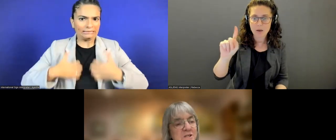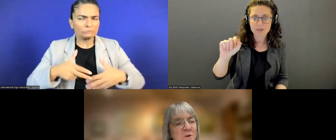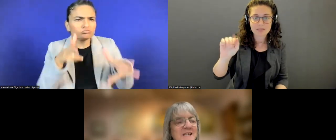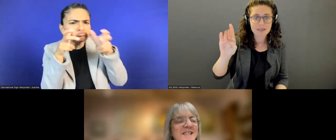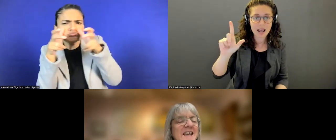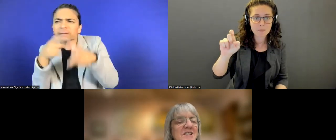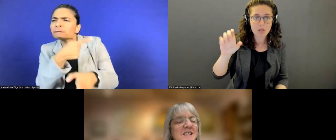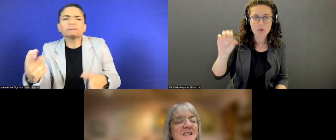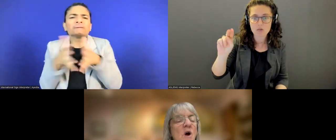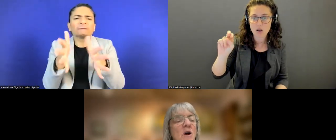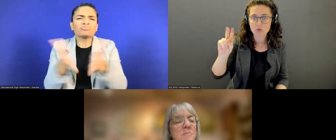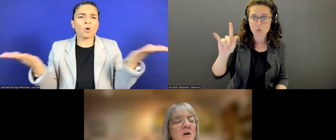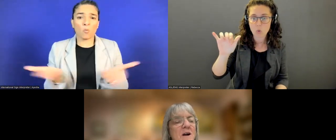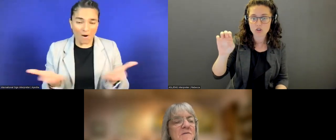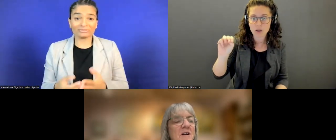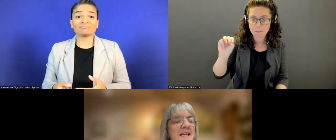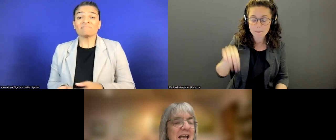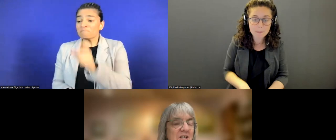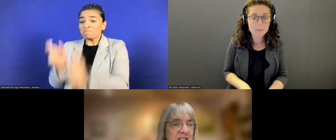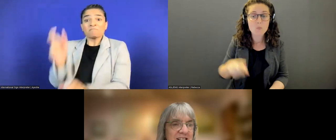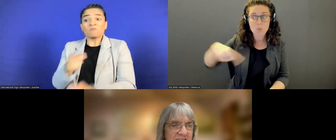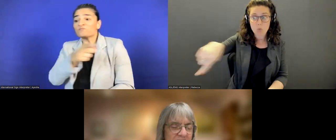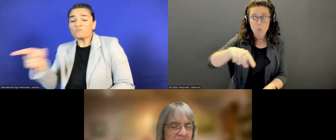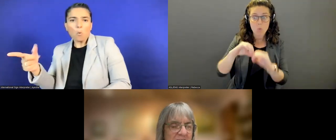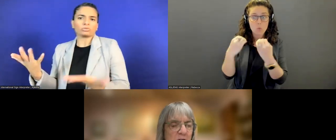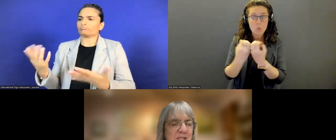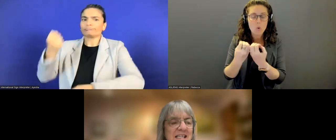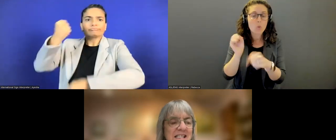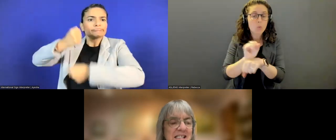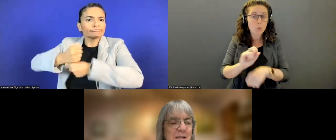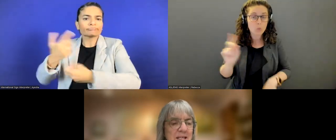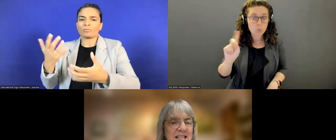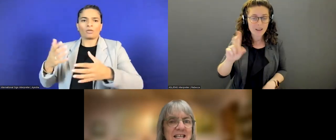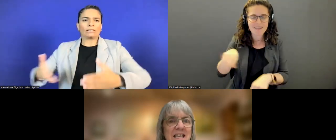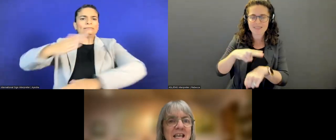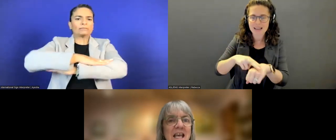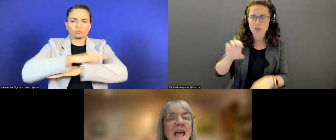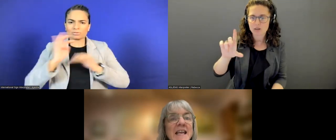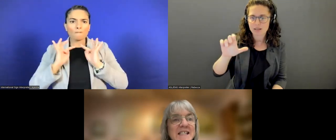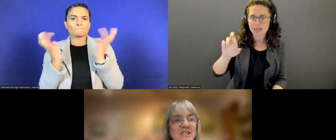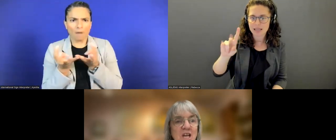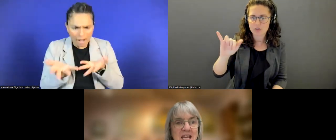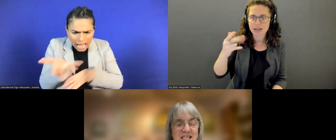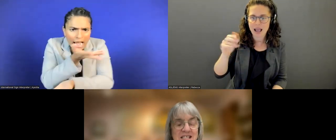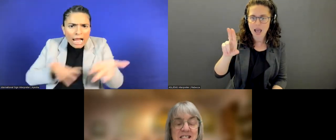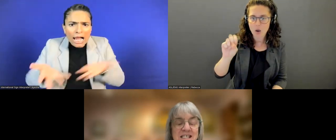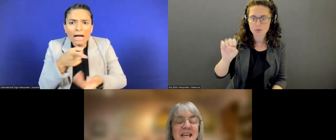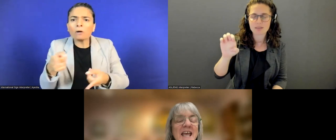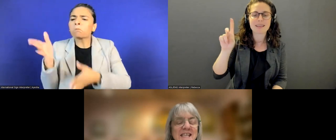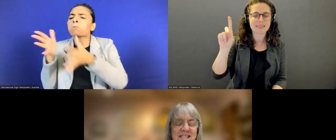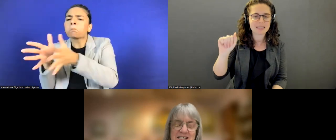Those organizations are part of our national clearinghouse and disability and exchange,